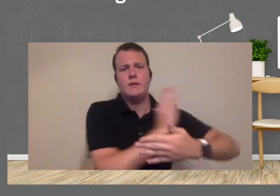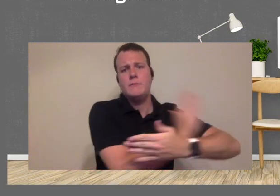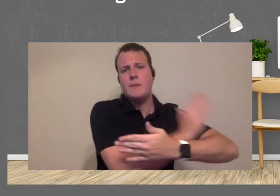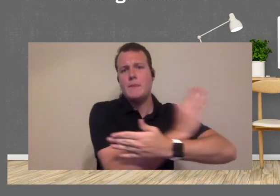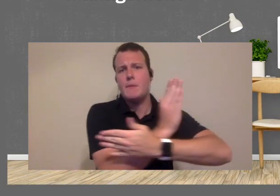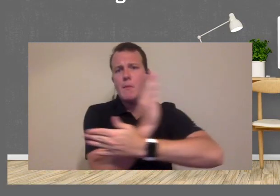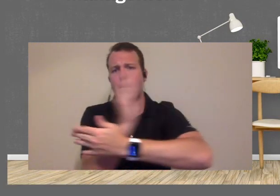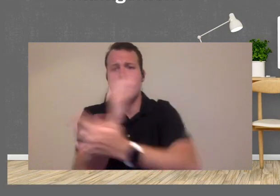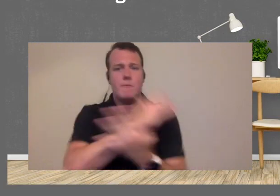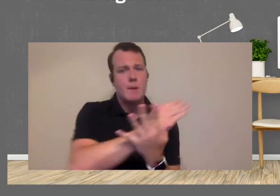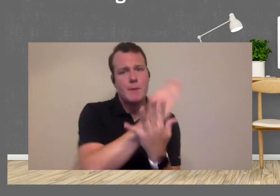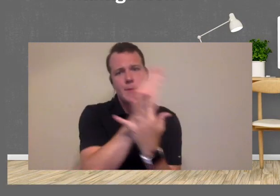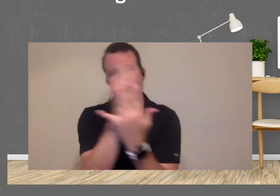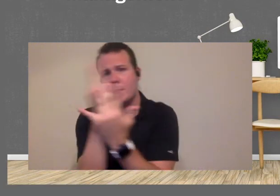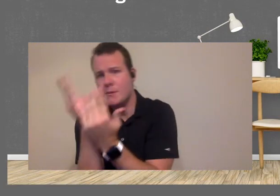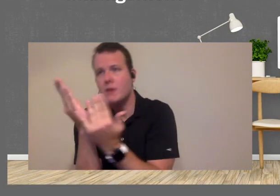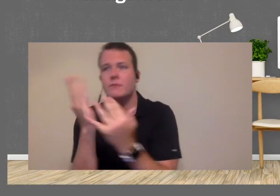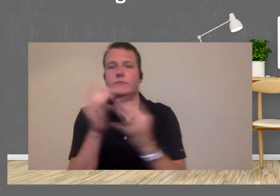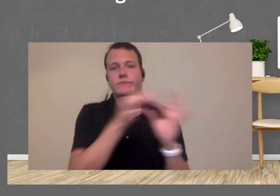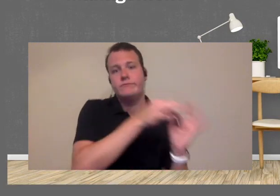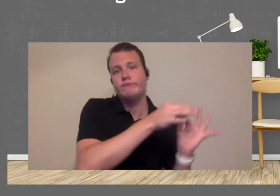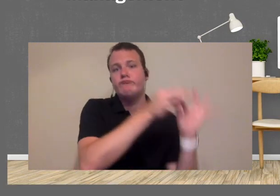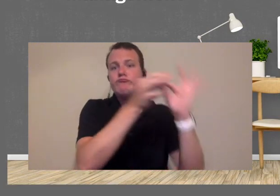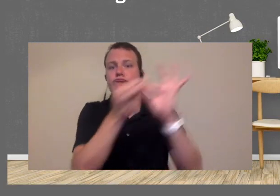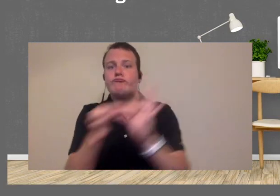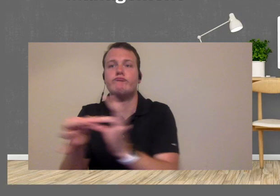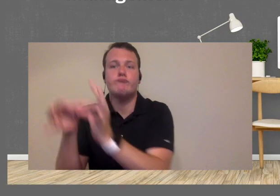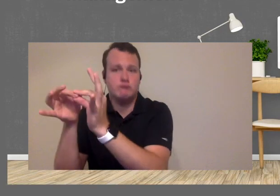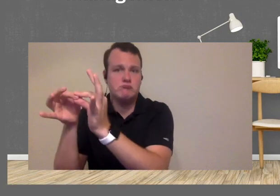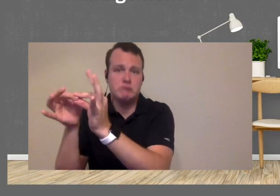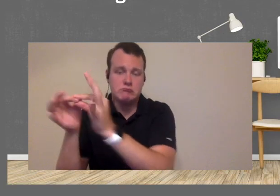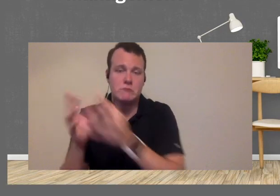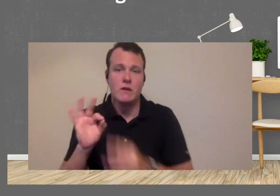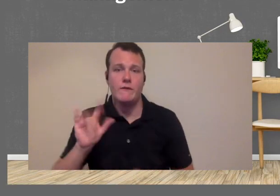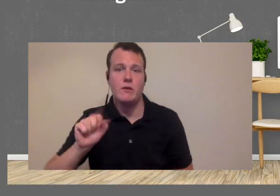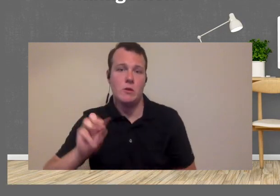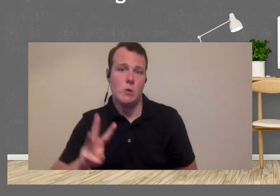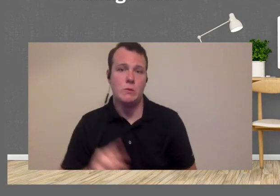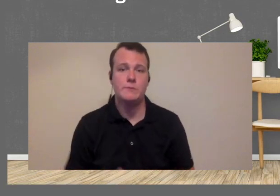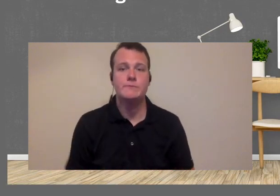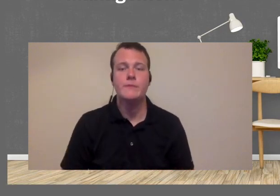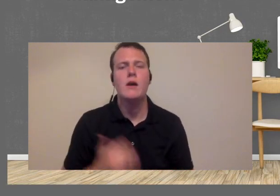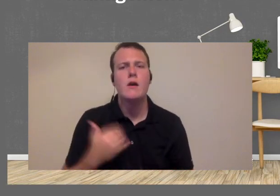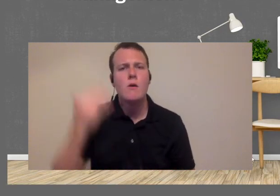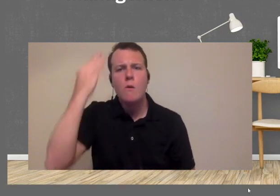you can do along the way that keep that in mind of in one cohesive flow and the